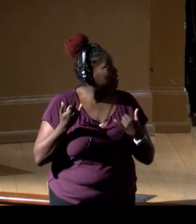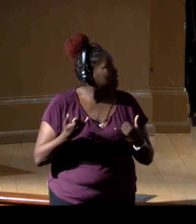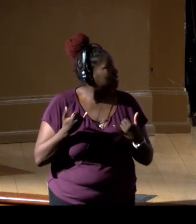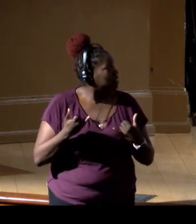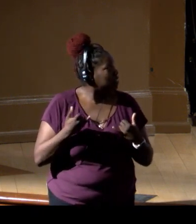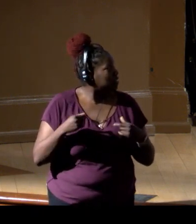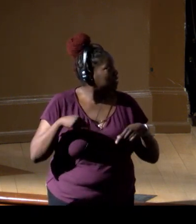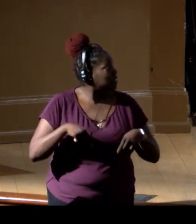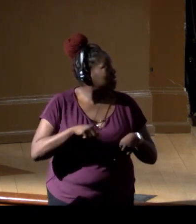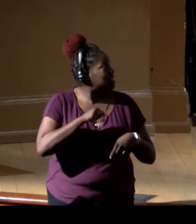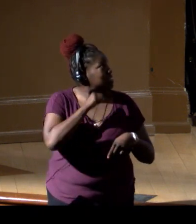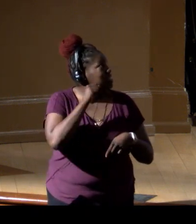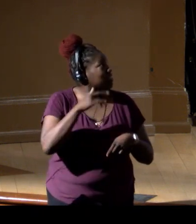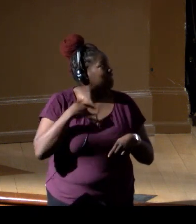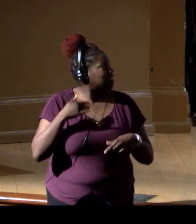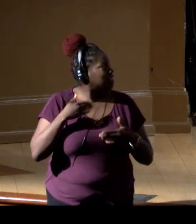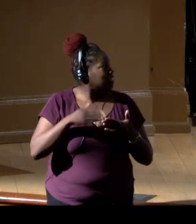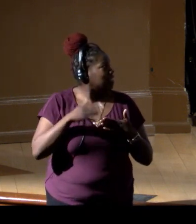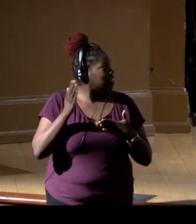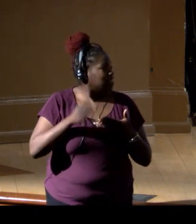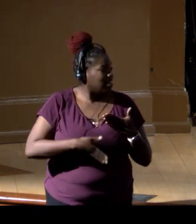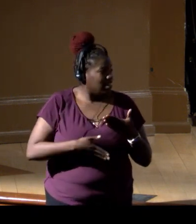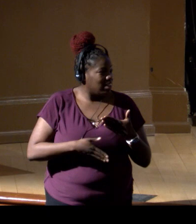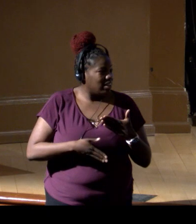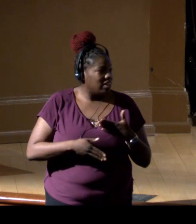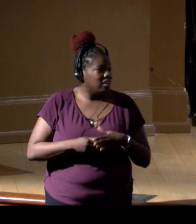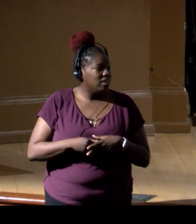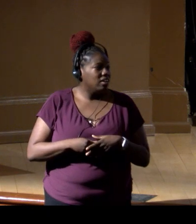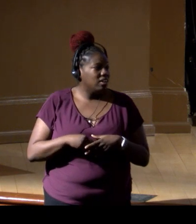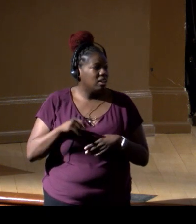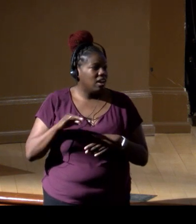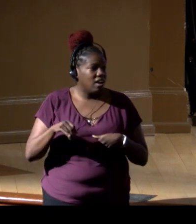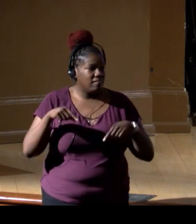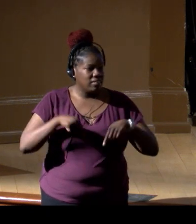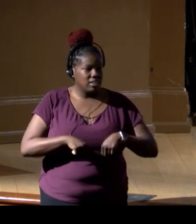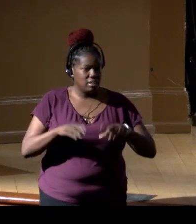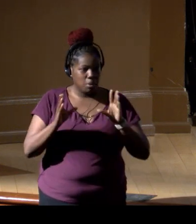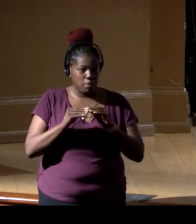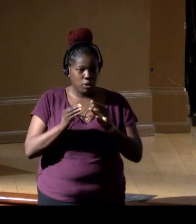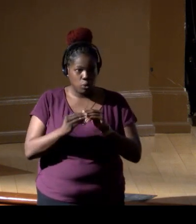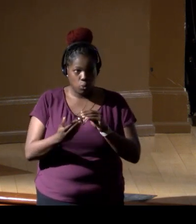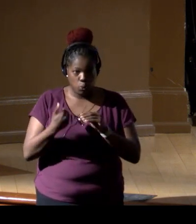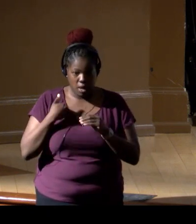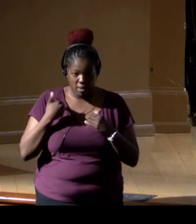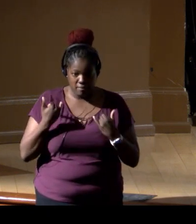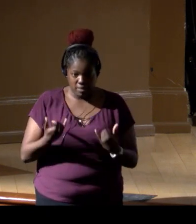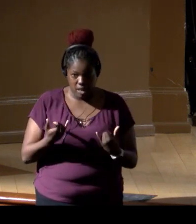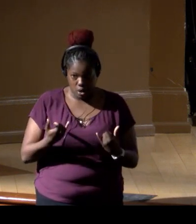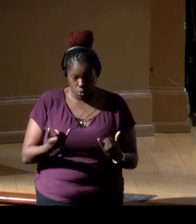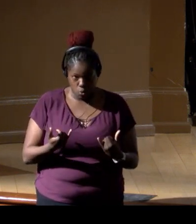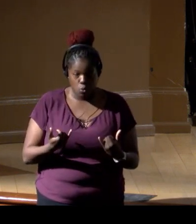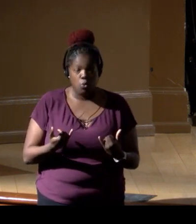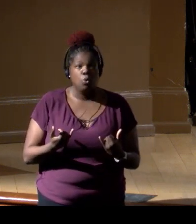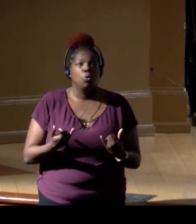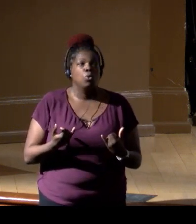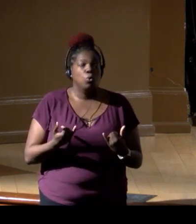this does not feel like the end at all of this meeting that we're having by any means, and any stretch of the imagination,